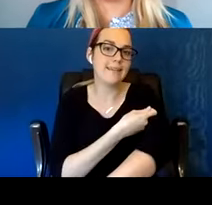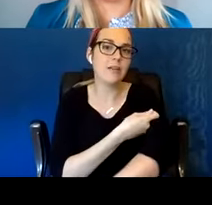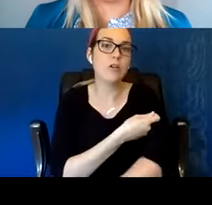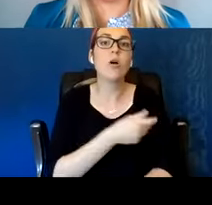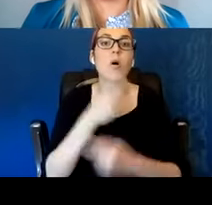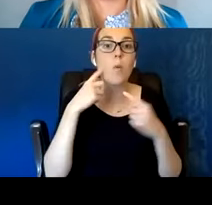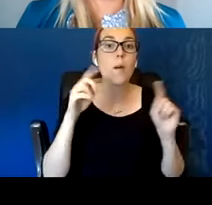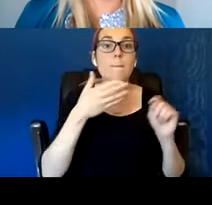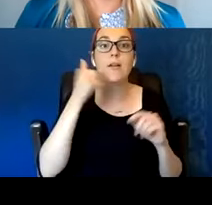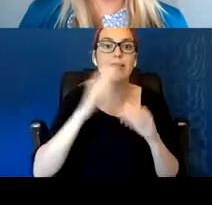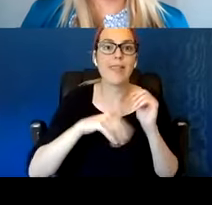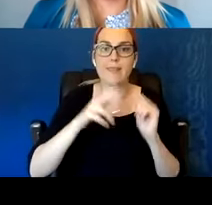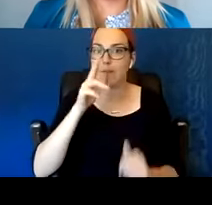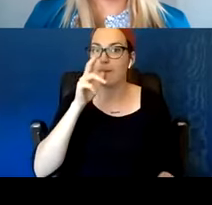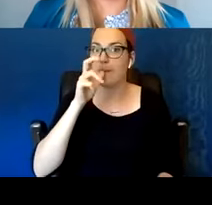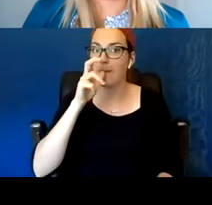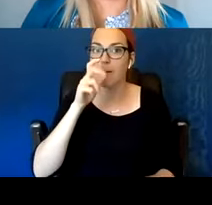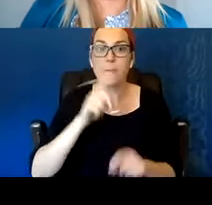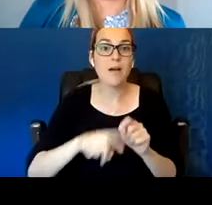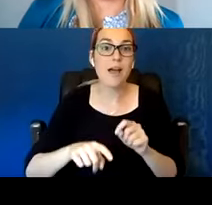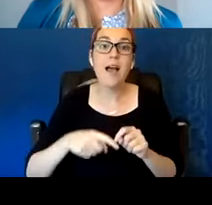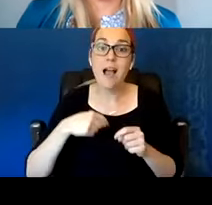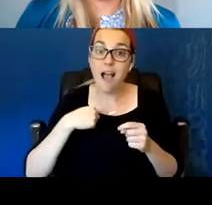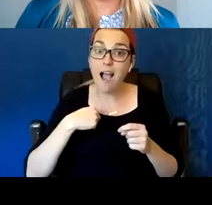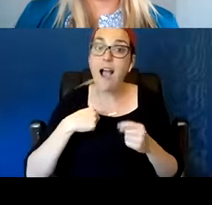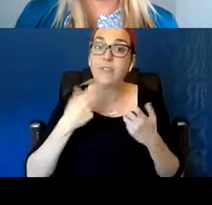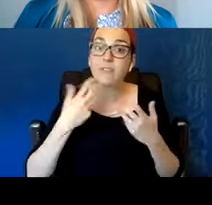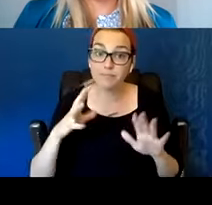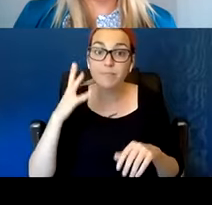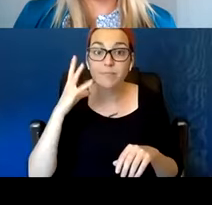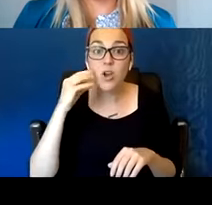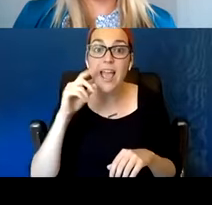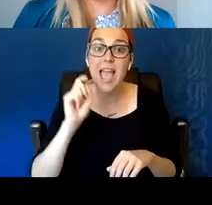that I've had the occasion to administer it. And four times I saw someone go